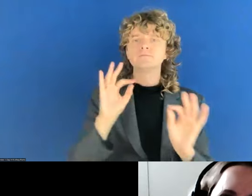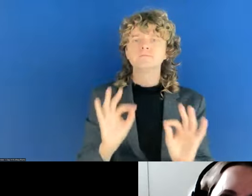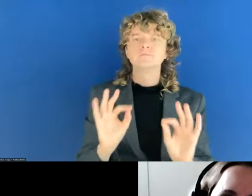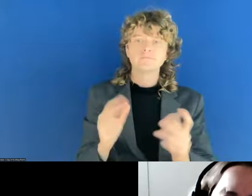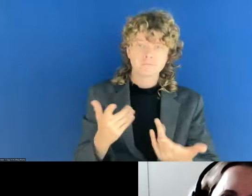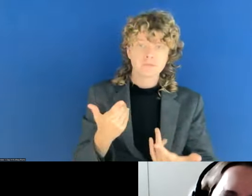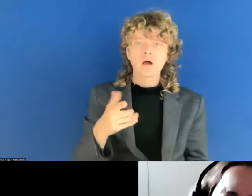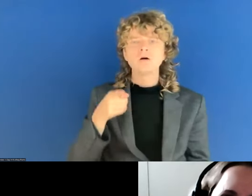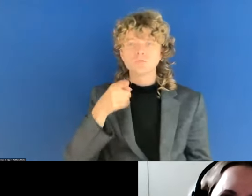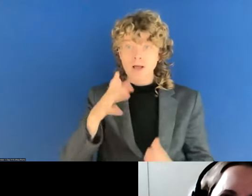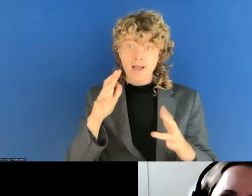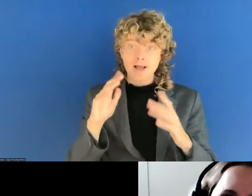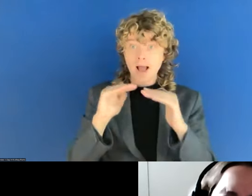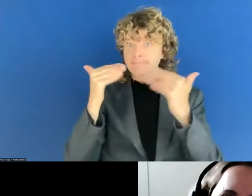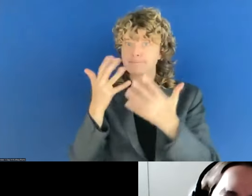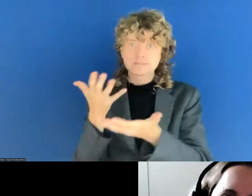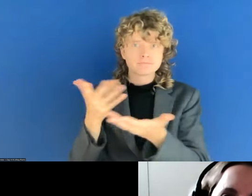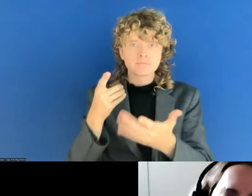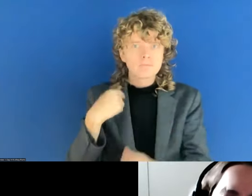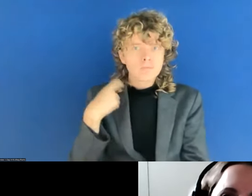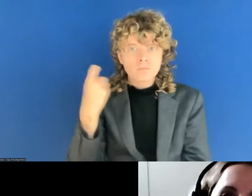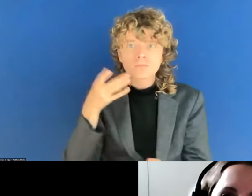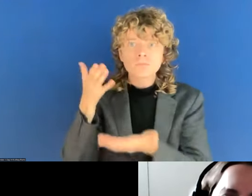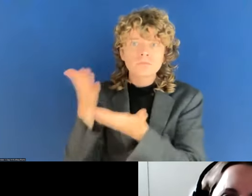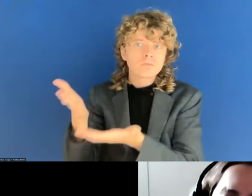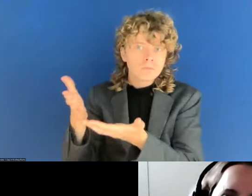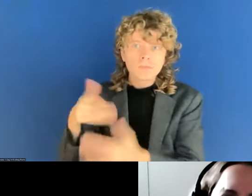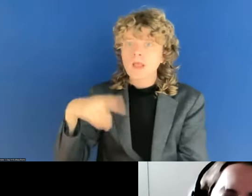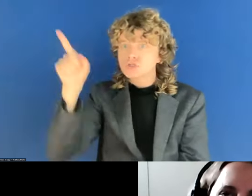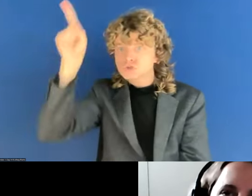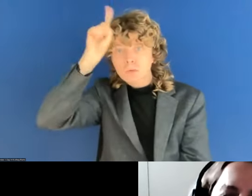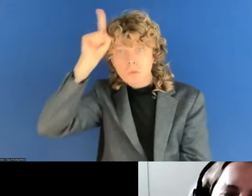What is what does Germany say about this, Michael Wahl? Anything you would like to